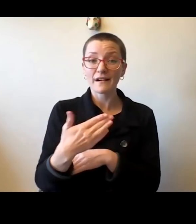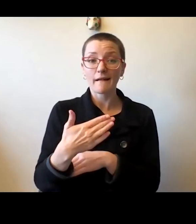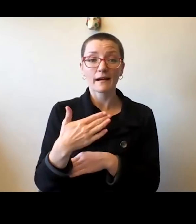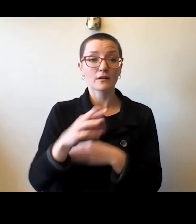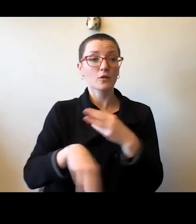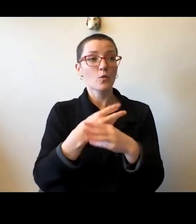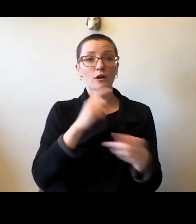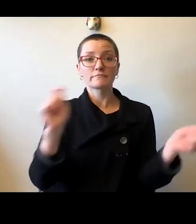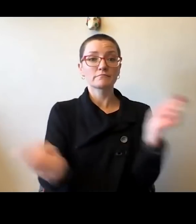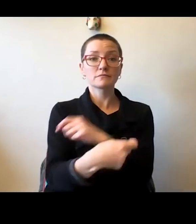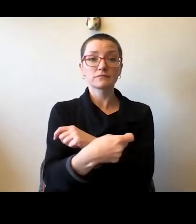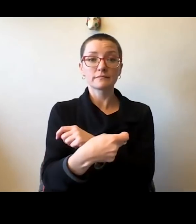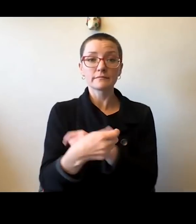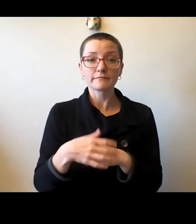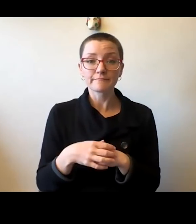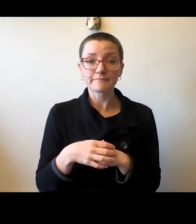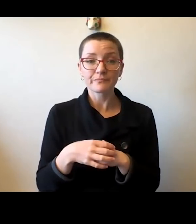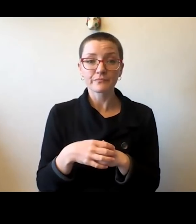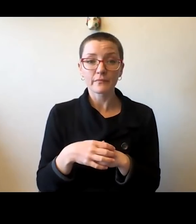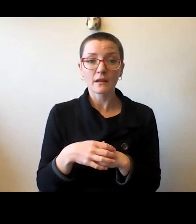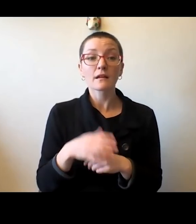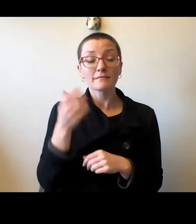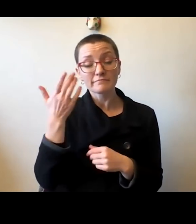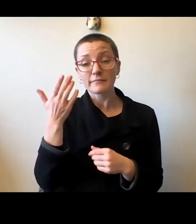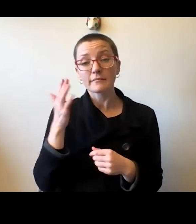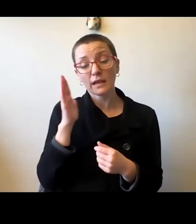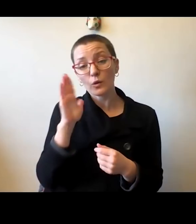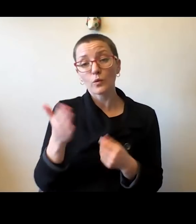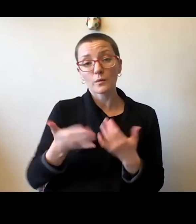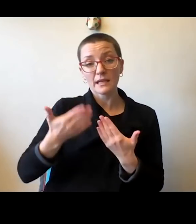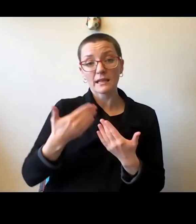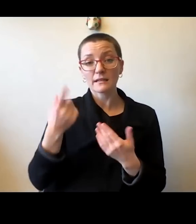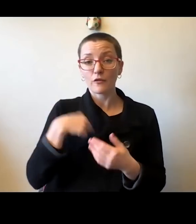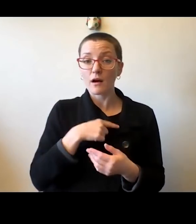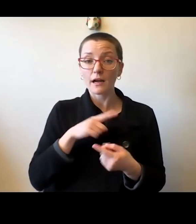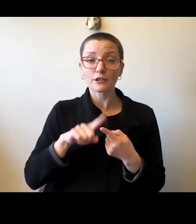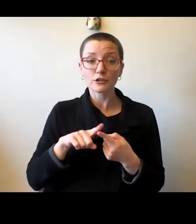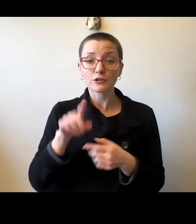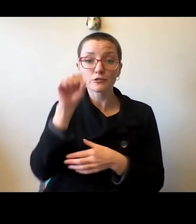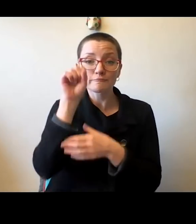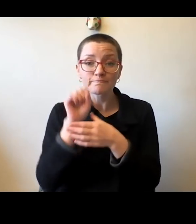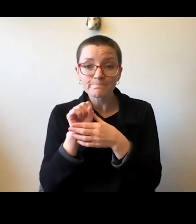The easy way out certainly would have been to put our heads down and to wait out and hope for the best on the other side